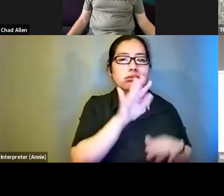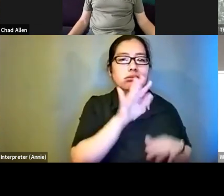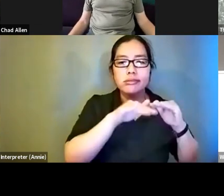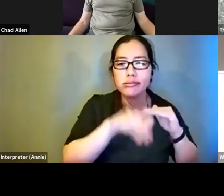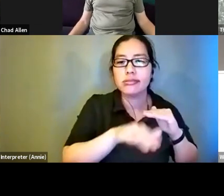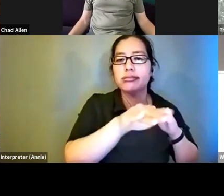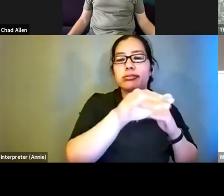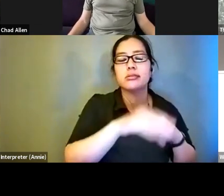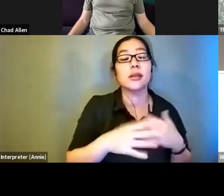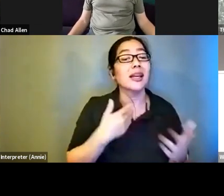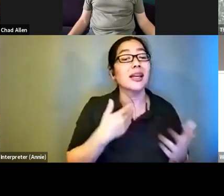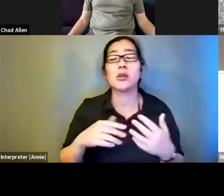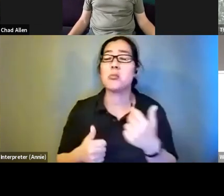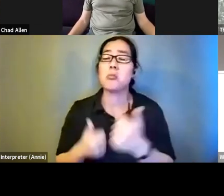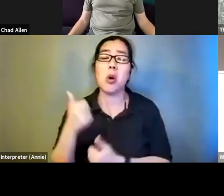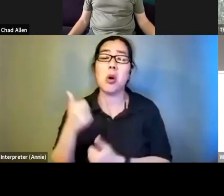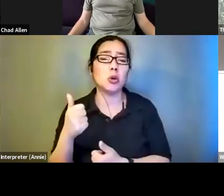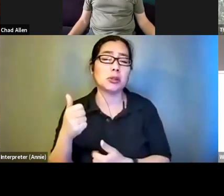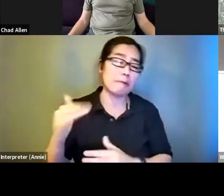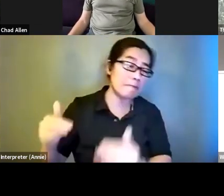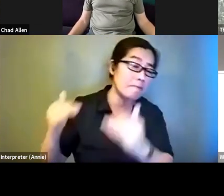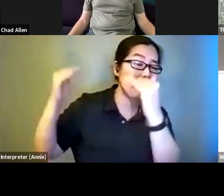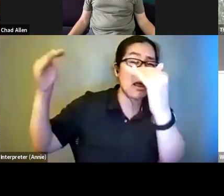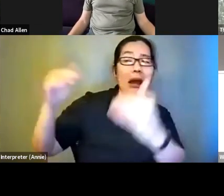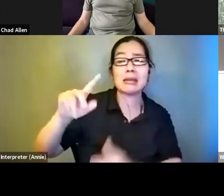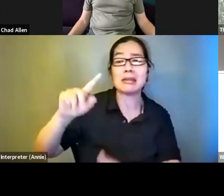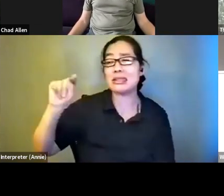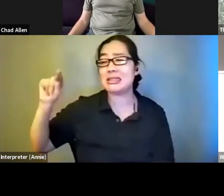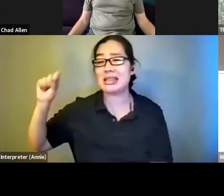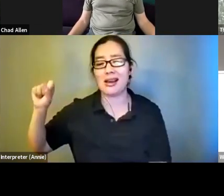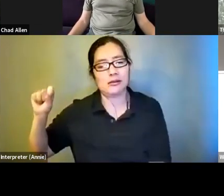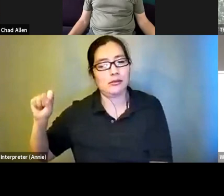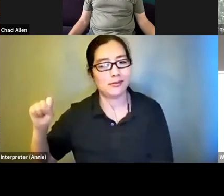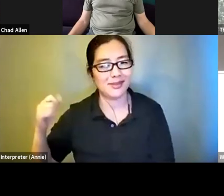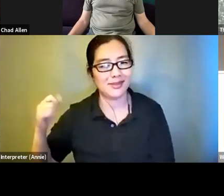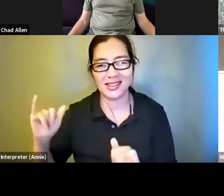TTSs I find them to be a little monotone.